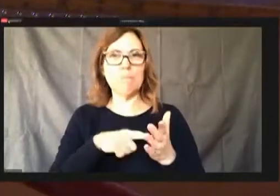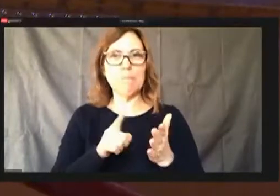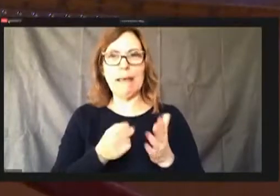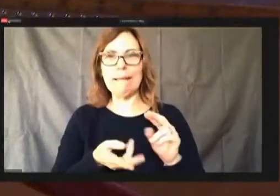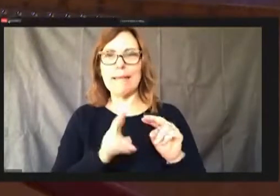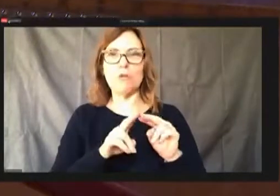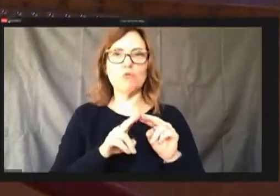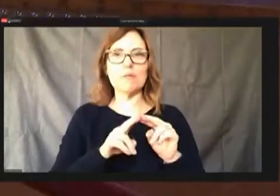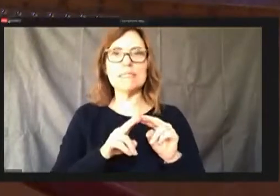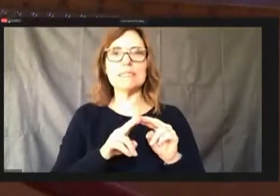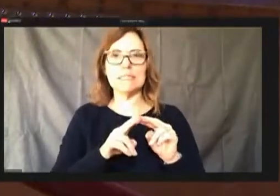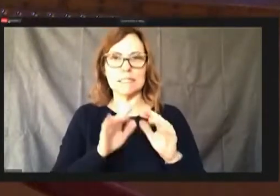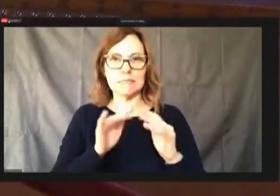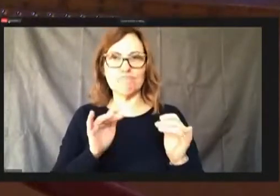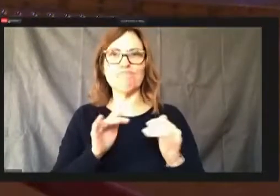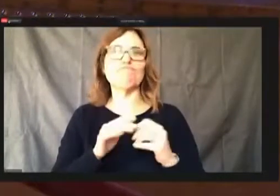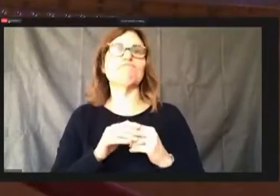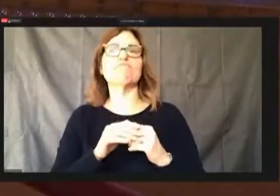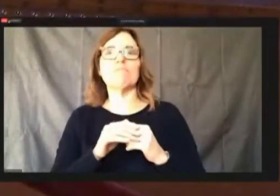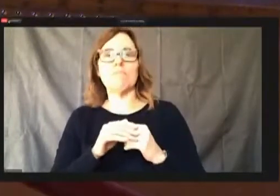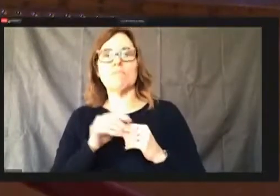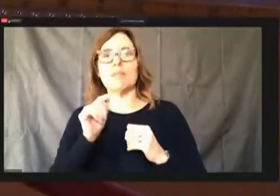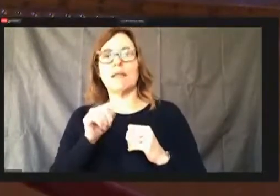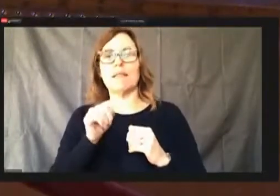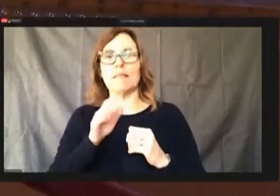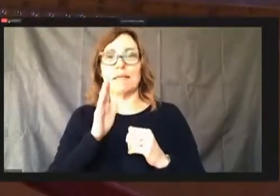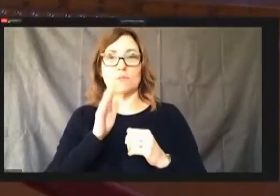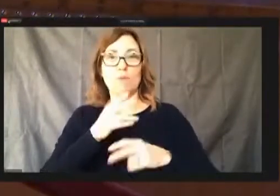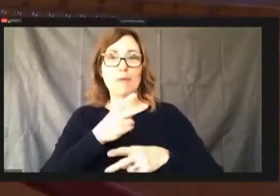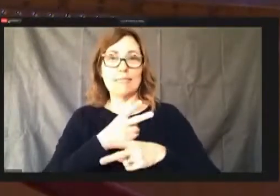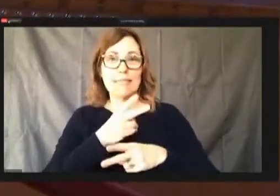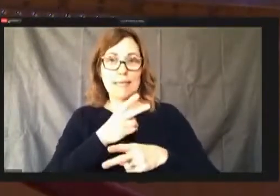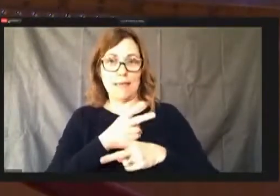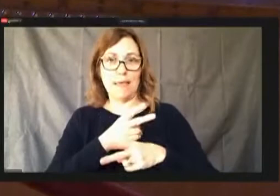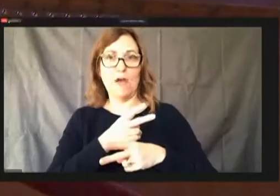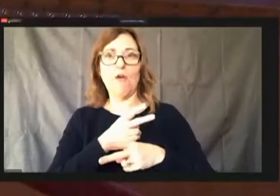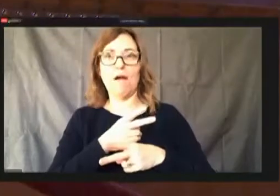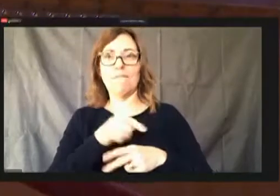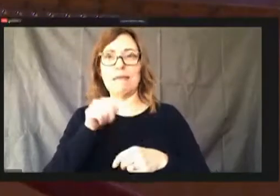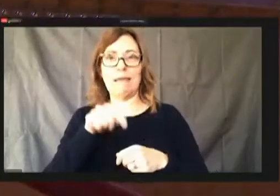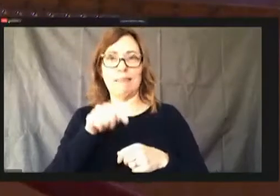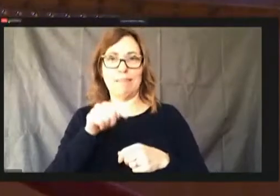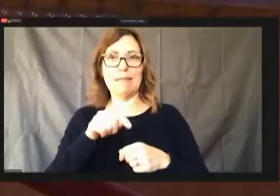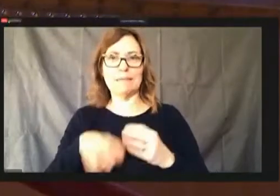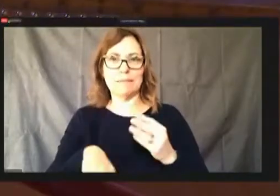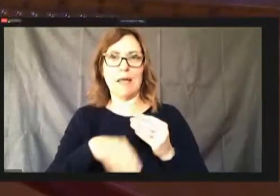These are being taken care of in this amendment here as a.